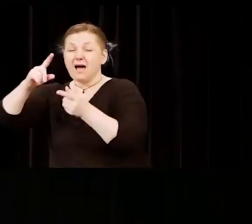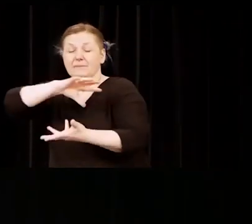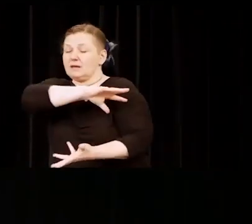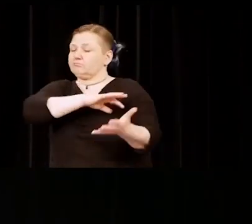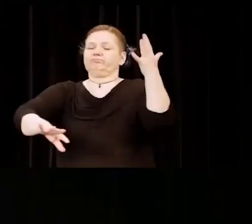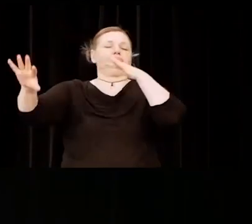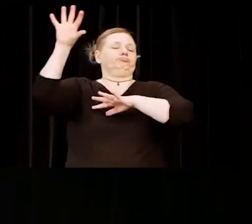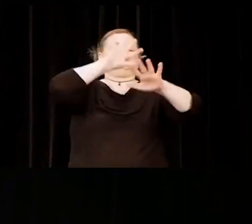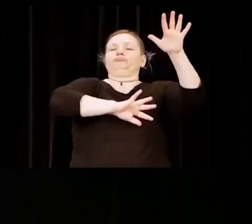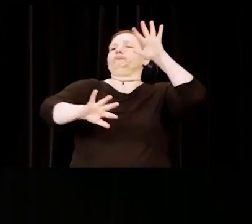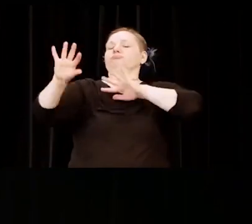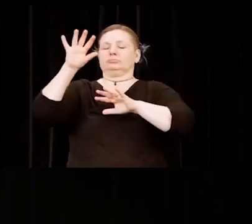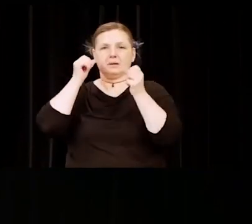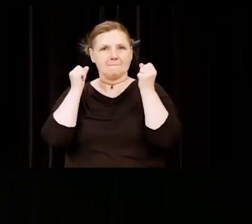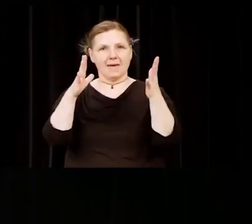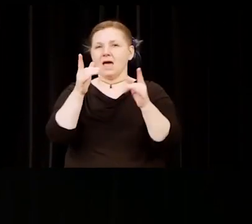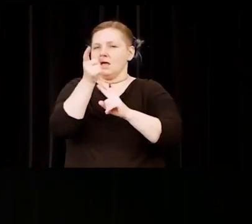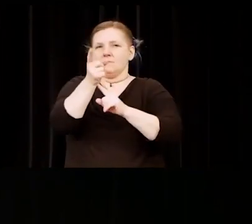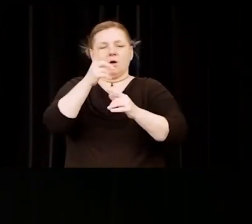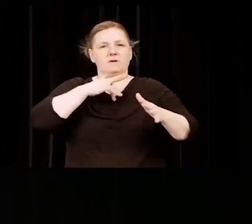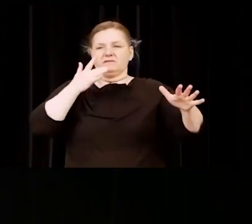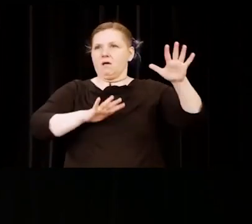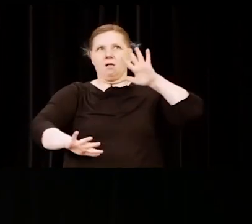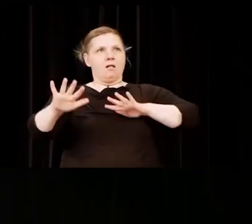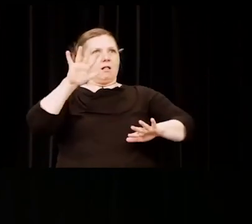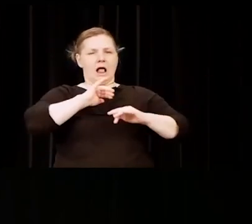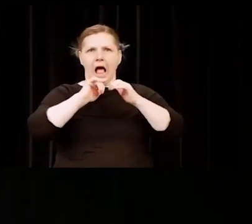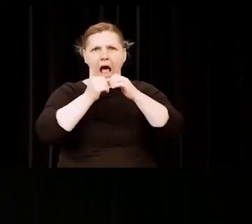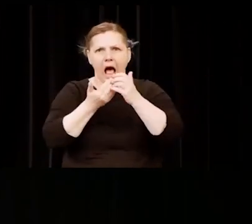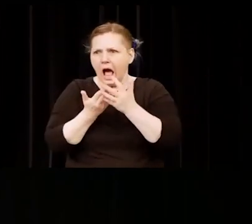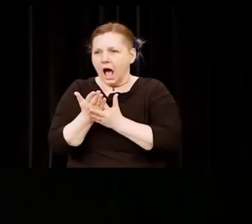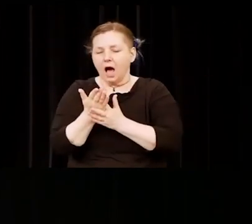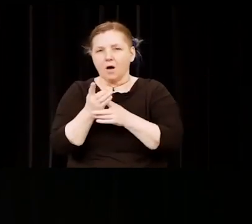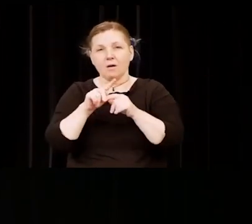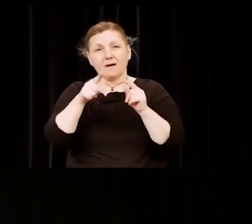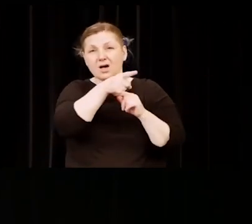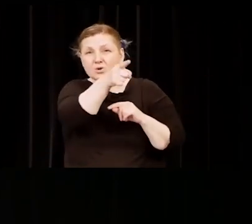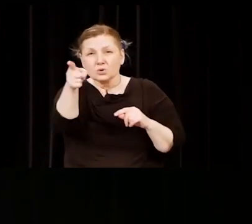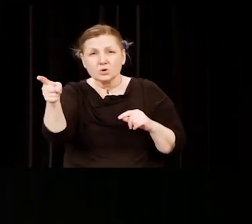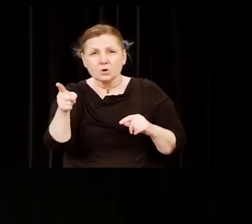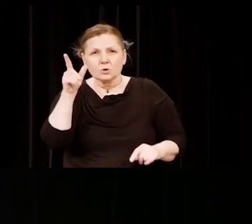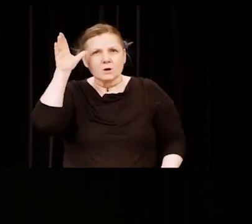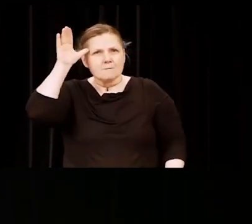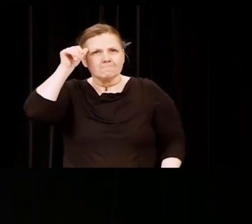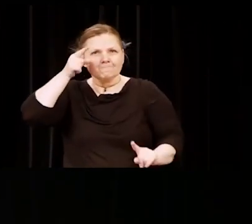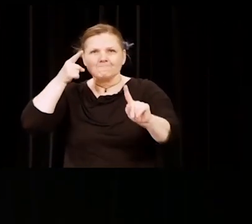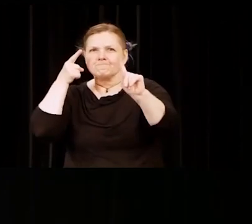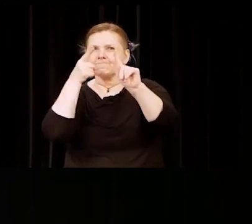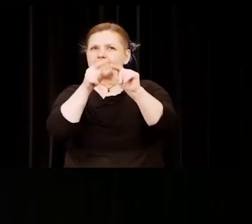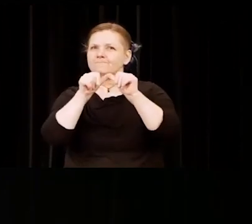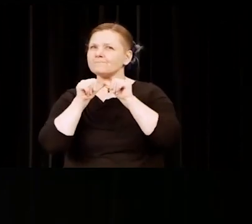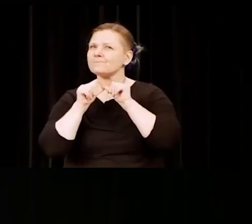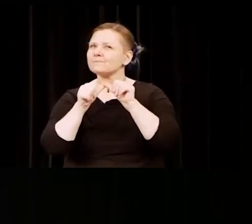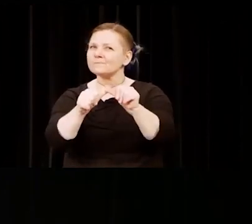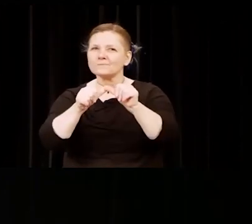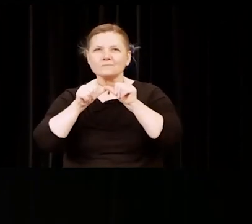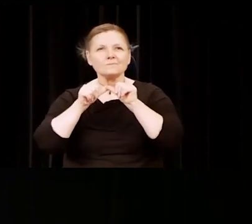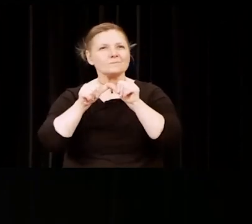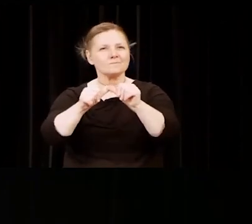and a whole lot of uncertain moments. But you kept going. And that is why you're here today.